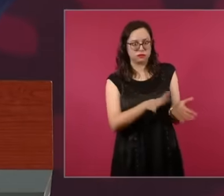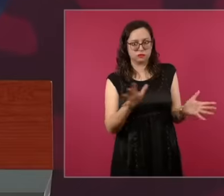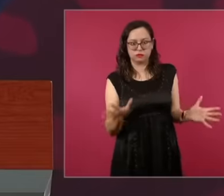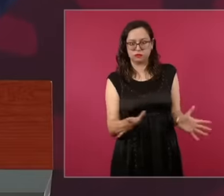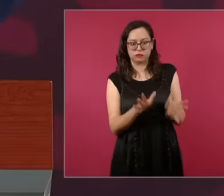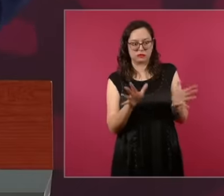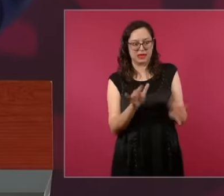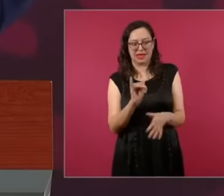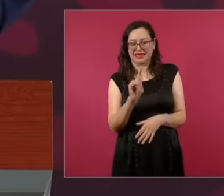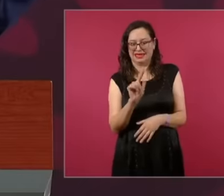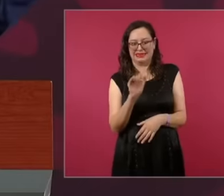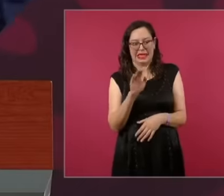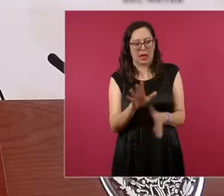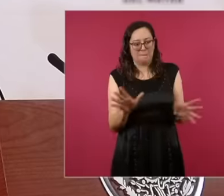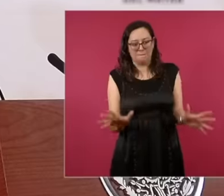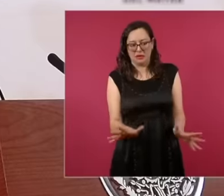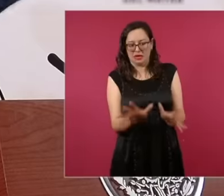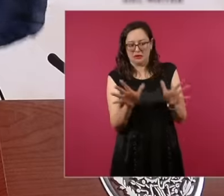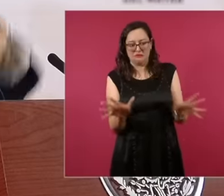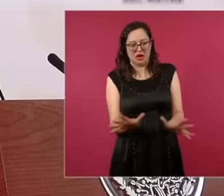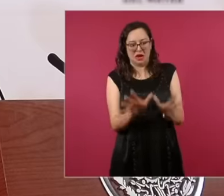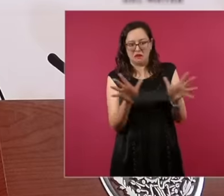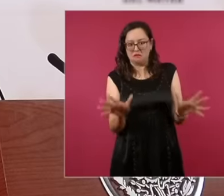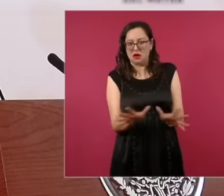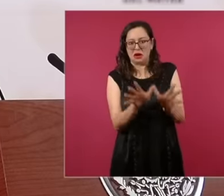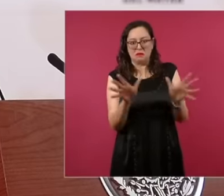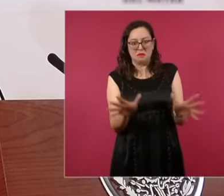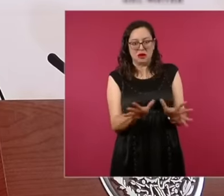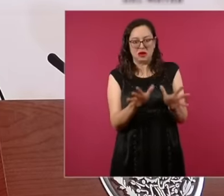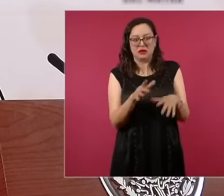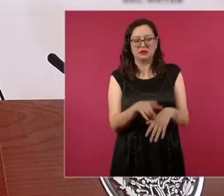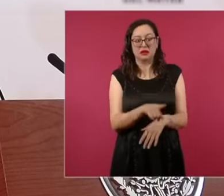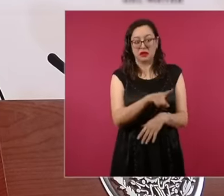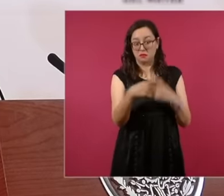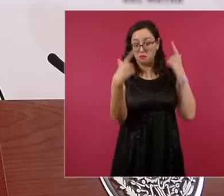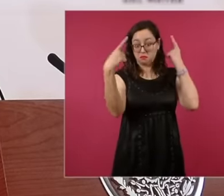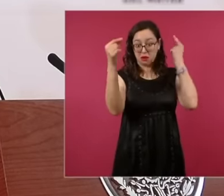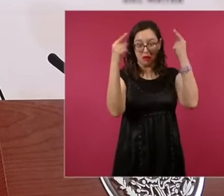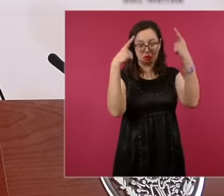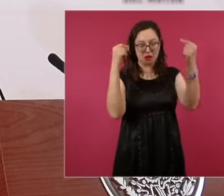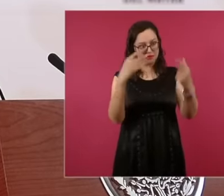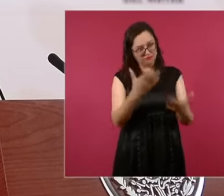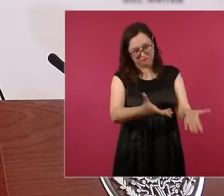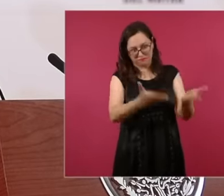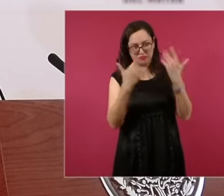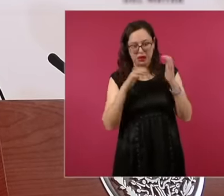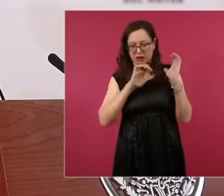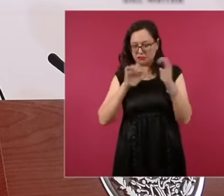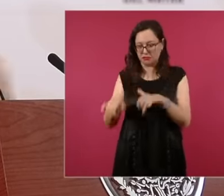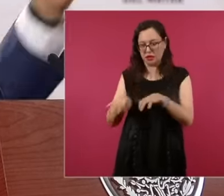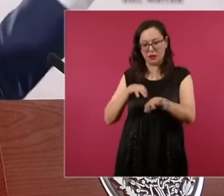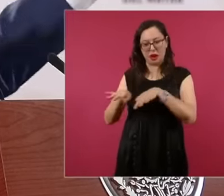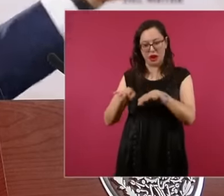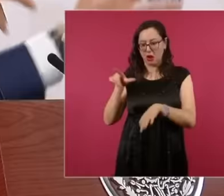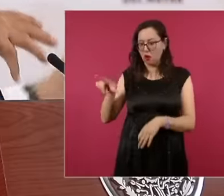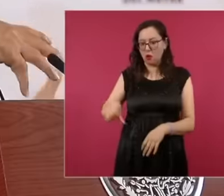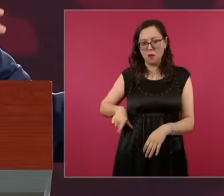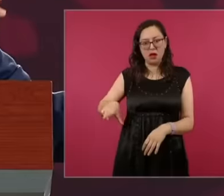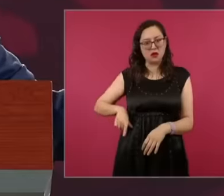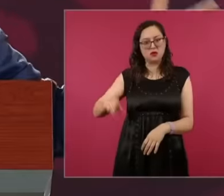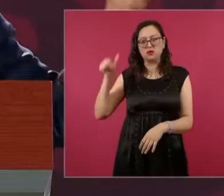Treasury officials came from and they have an